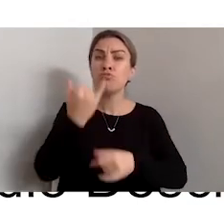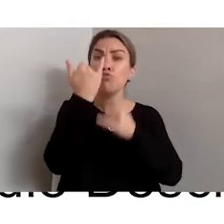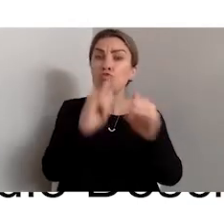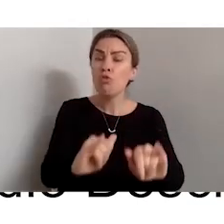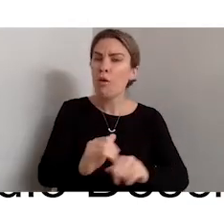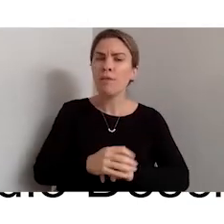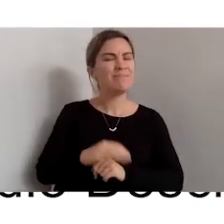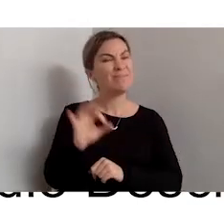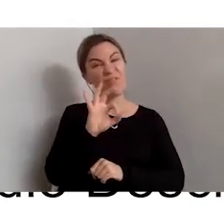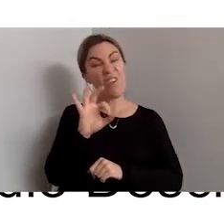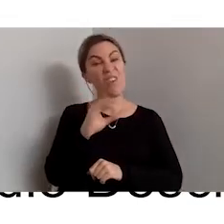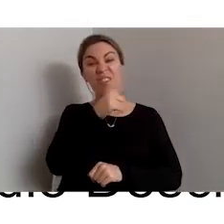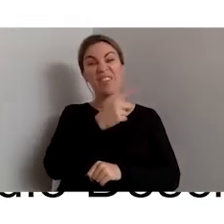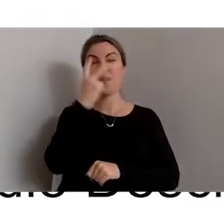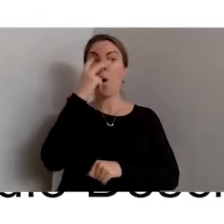older form of description.